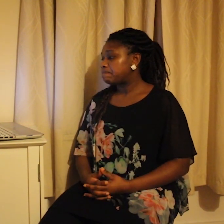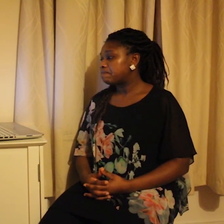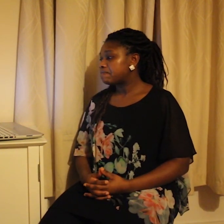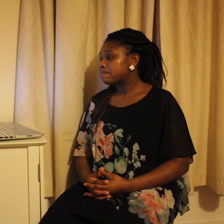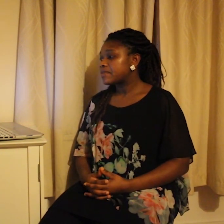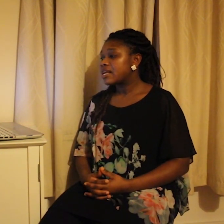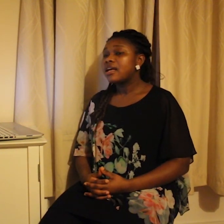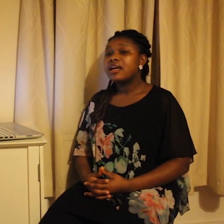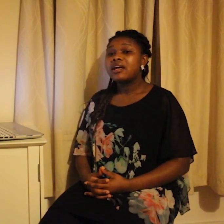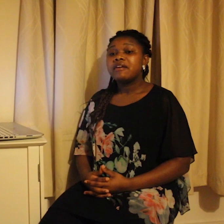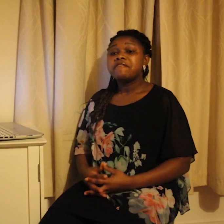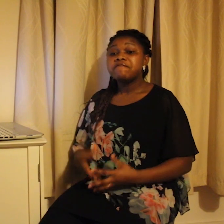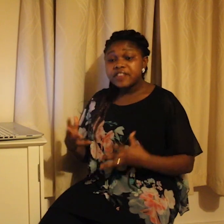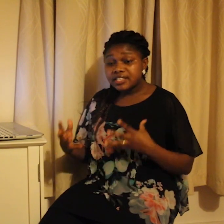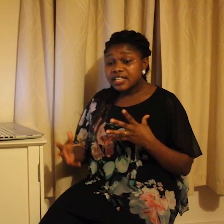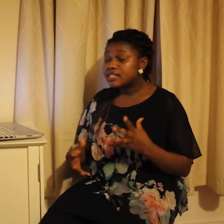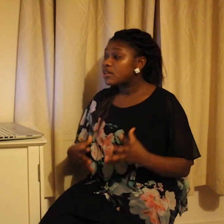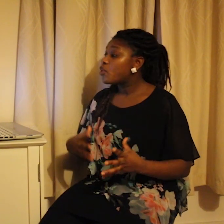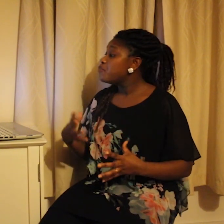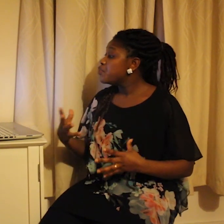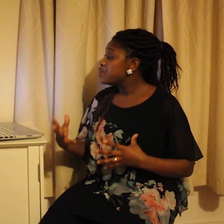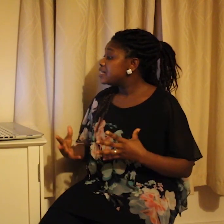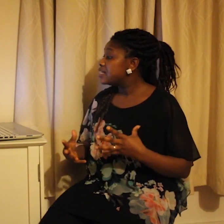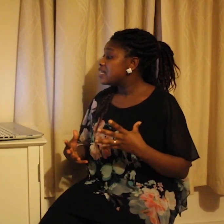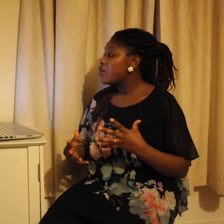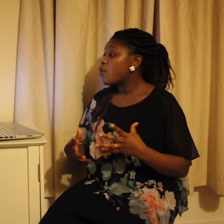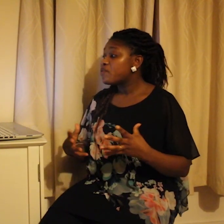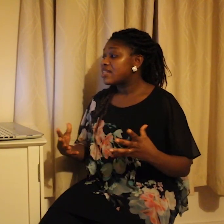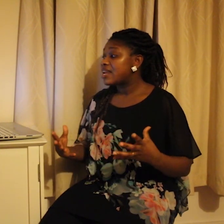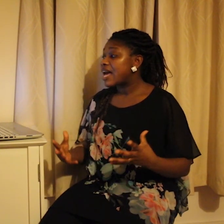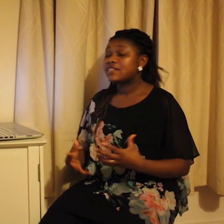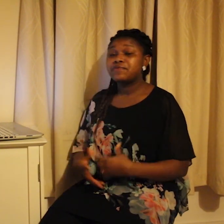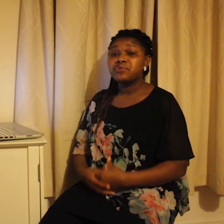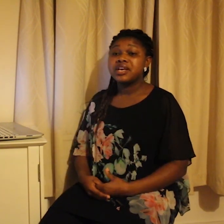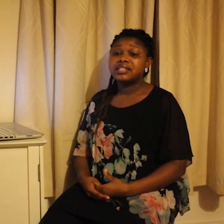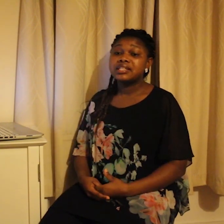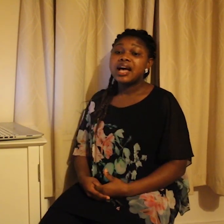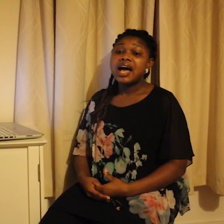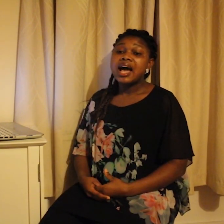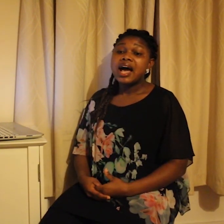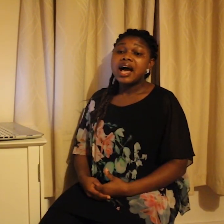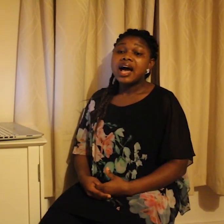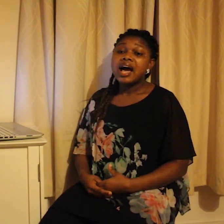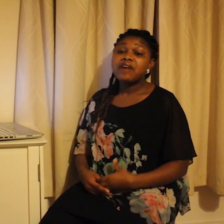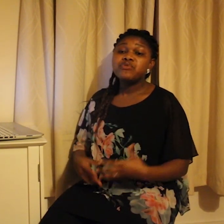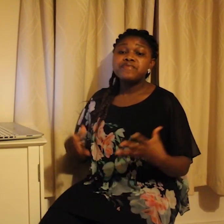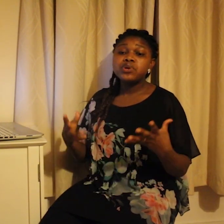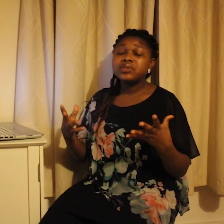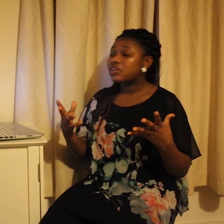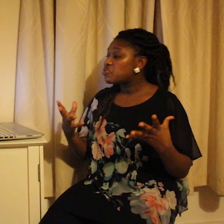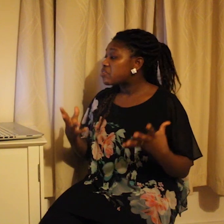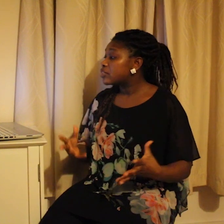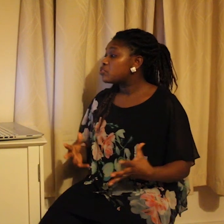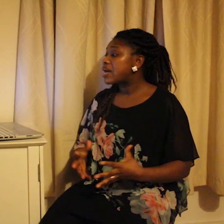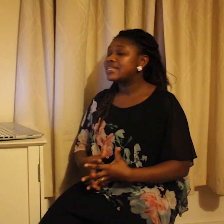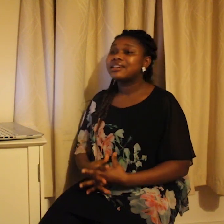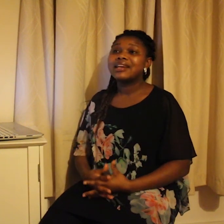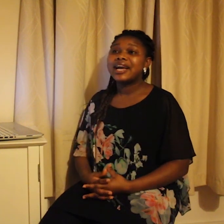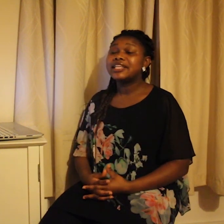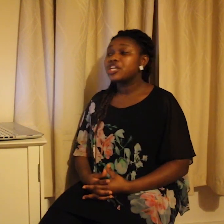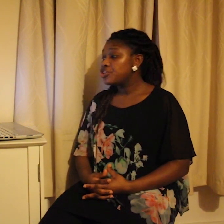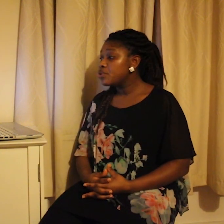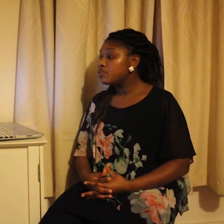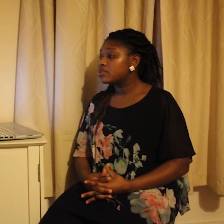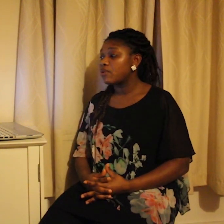Visits to the community over the last year have revealed a gradual decline in the use